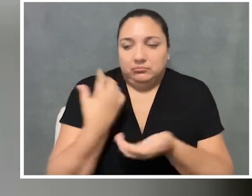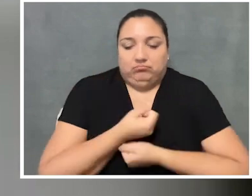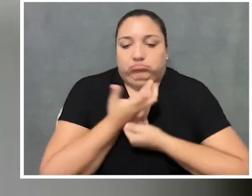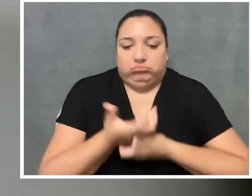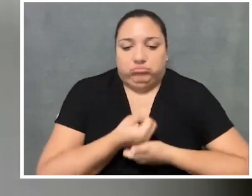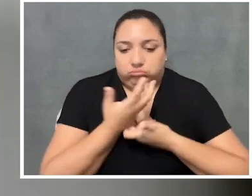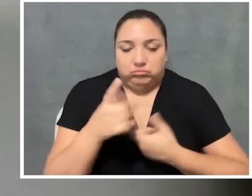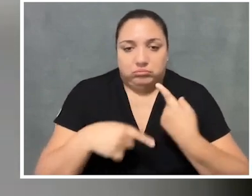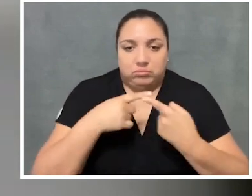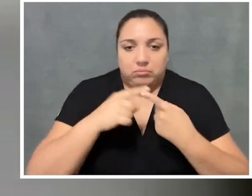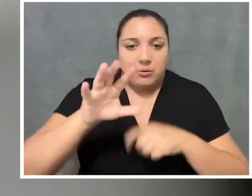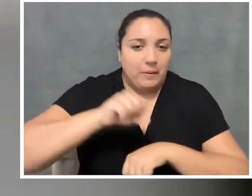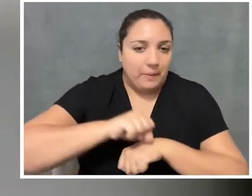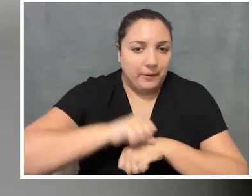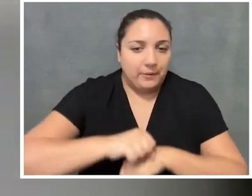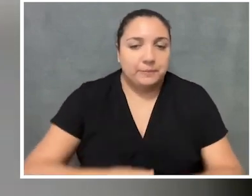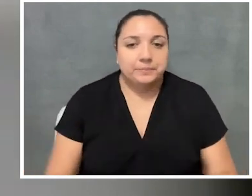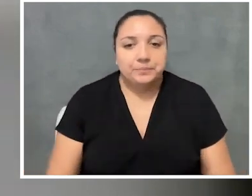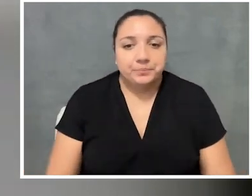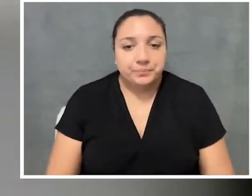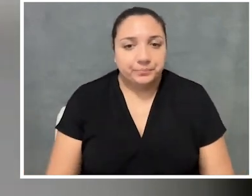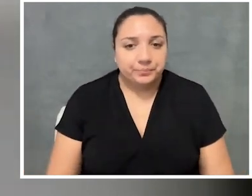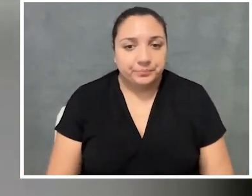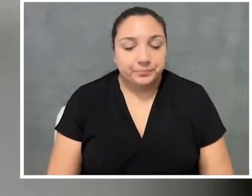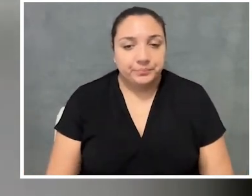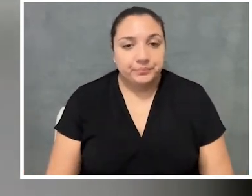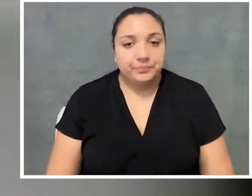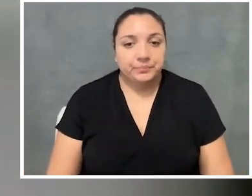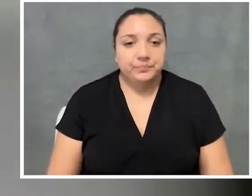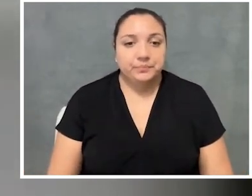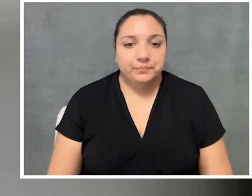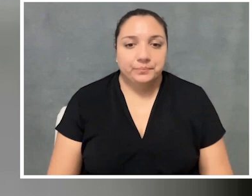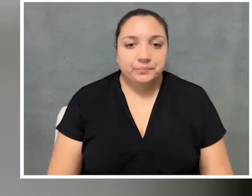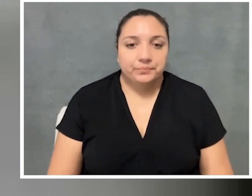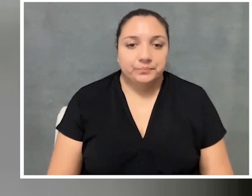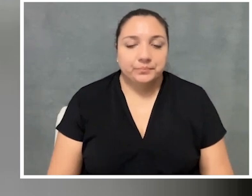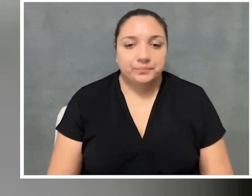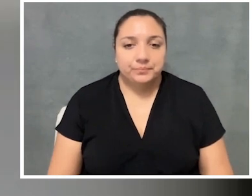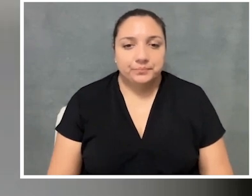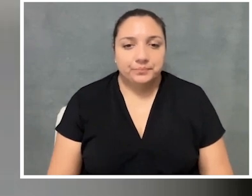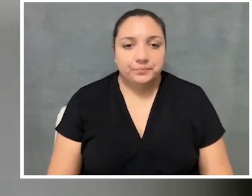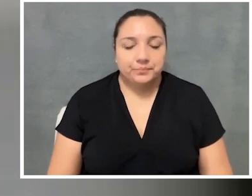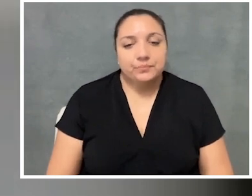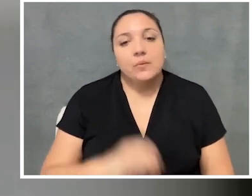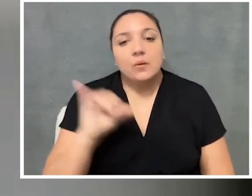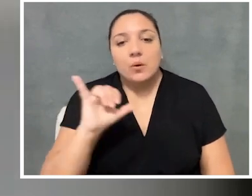about the kind of work that we do. But we also try to do a lot